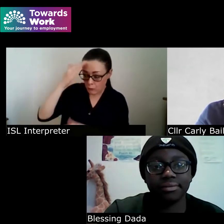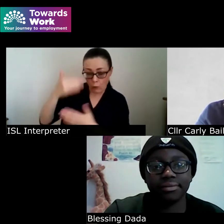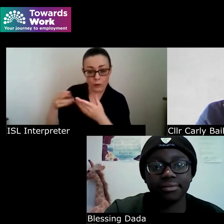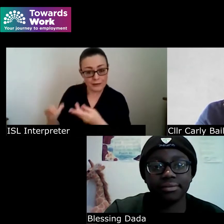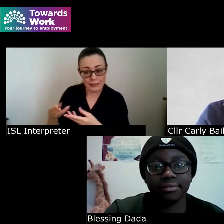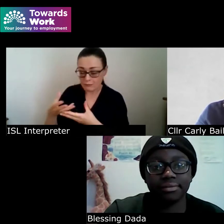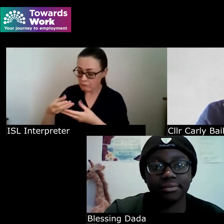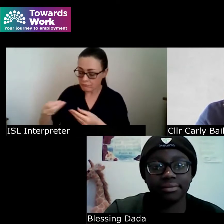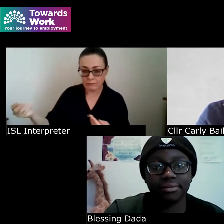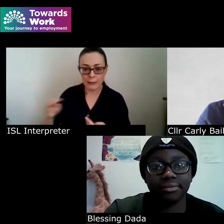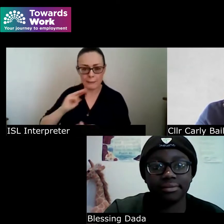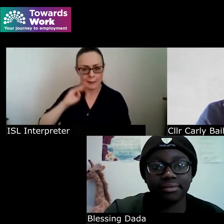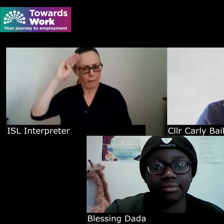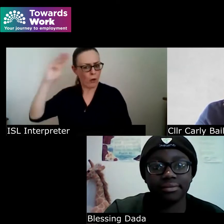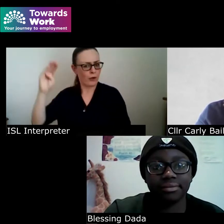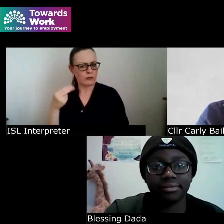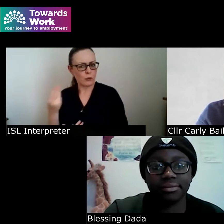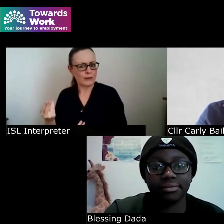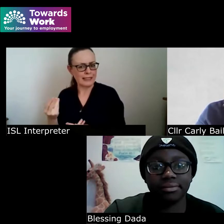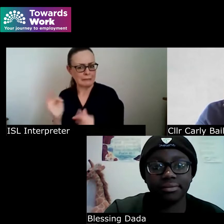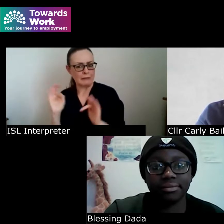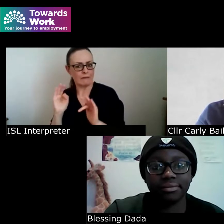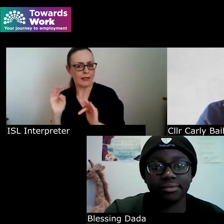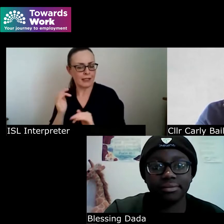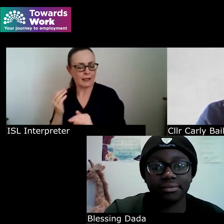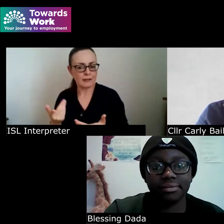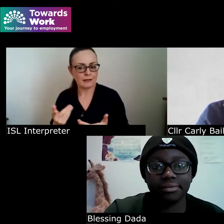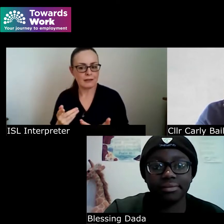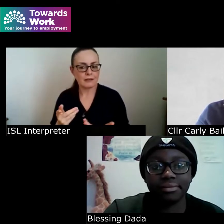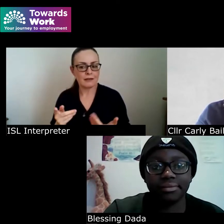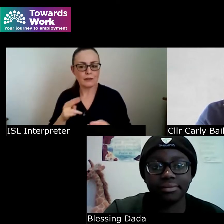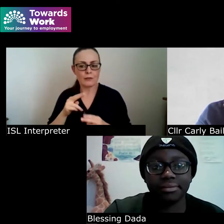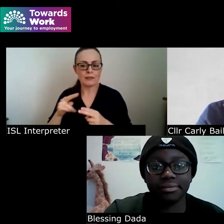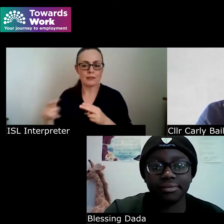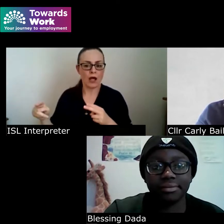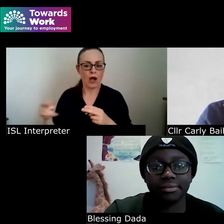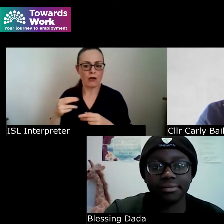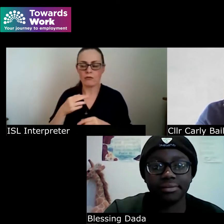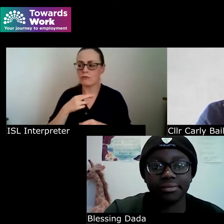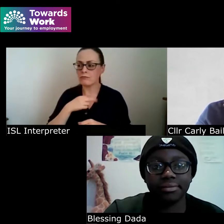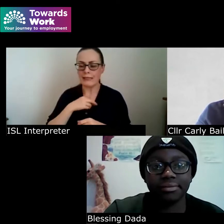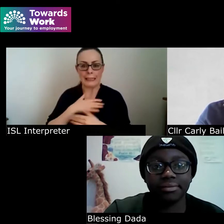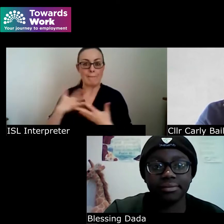for employers as well that it isn't it isn't a huge thing to overcome there's simple things